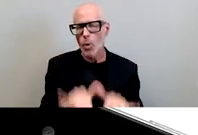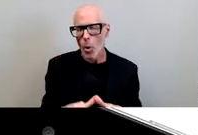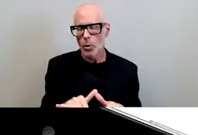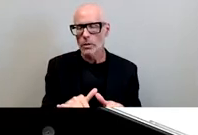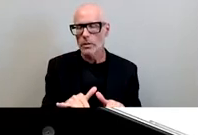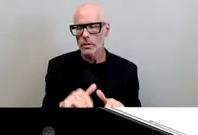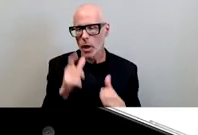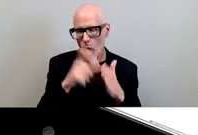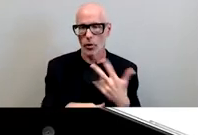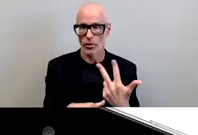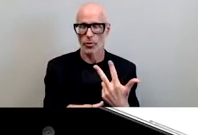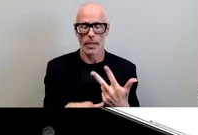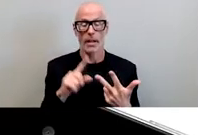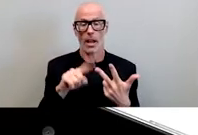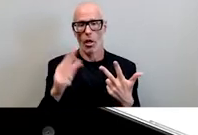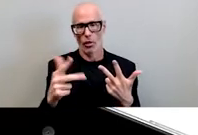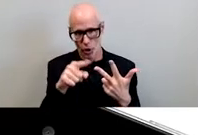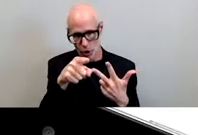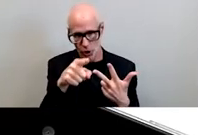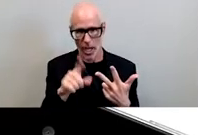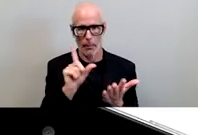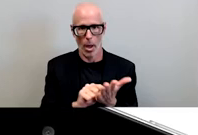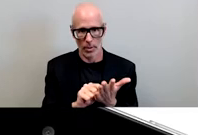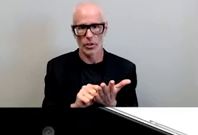three pieces the third was a piece i published in the washington post